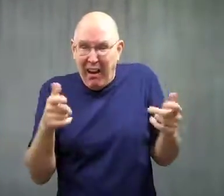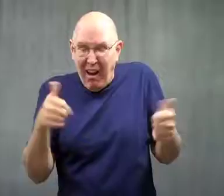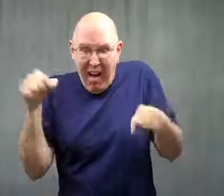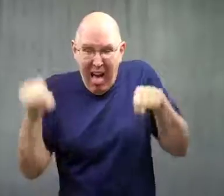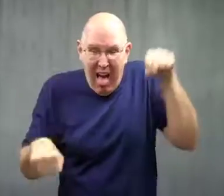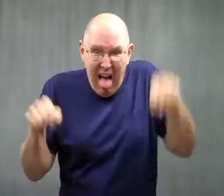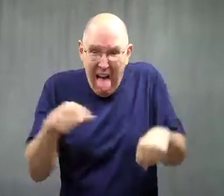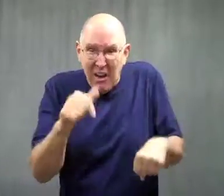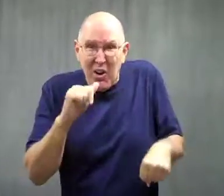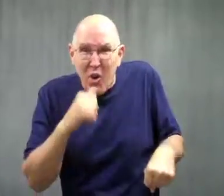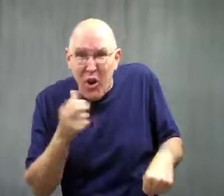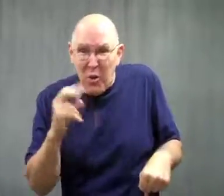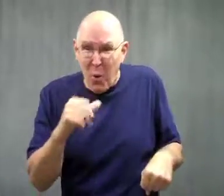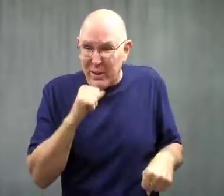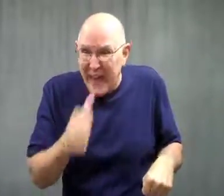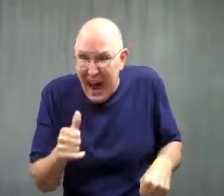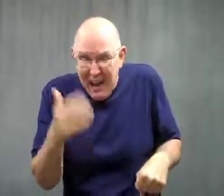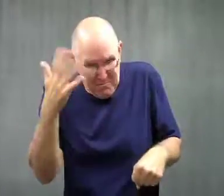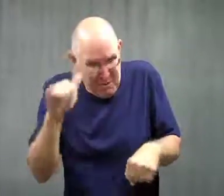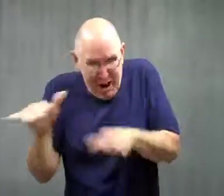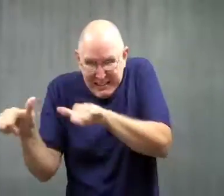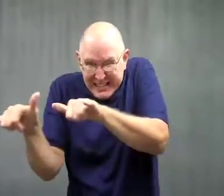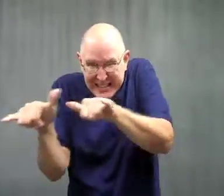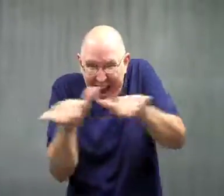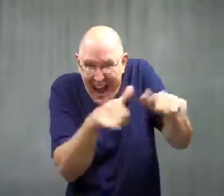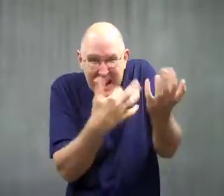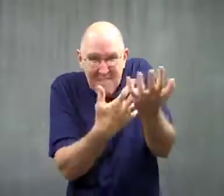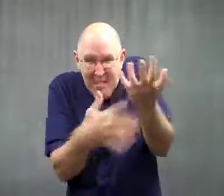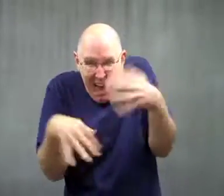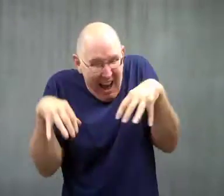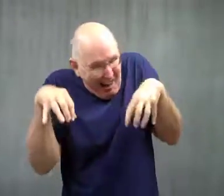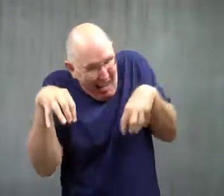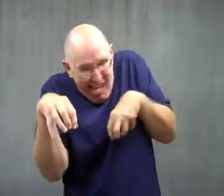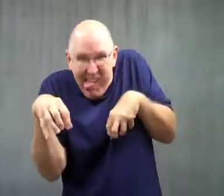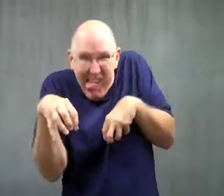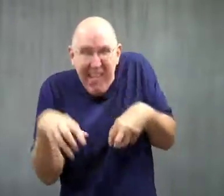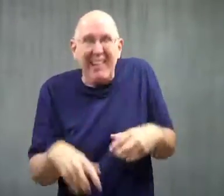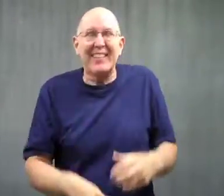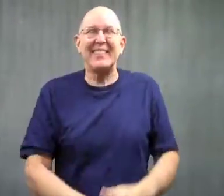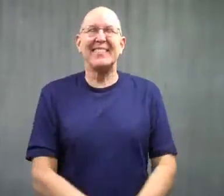They couldn't tell who was hurt or not, because they looked all looked the same.